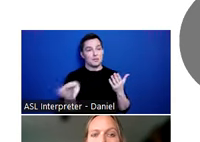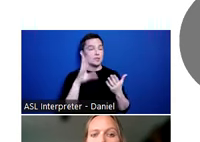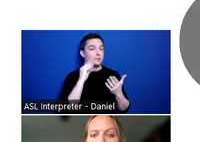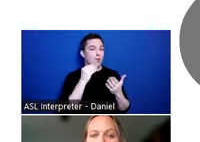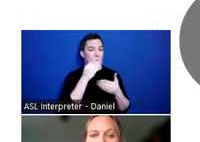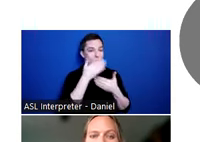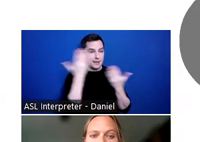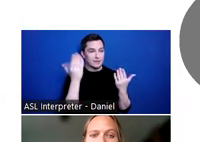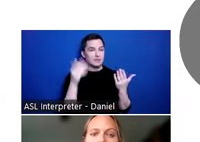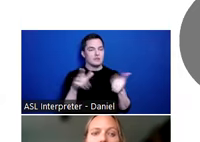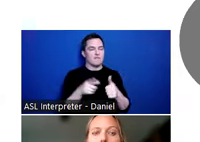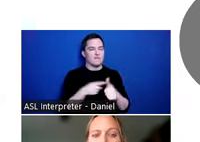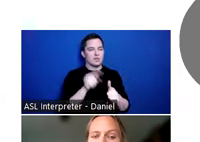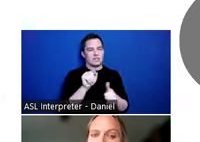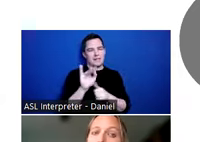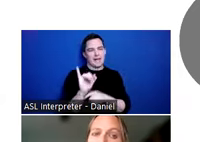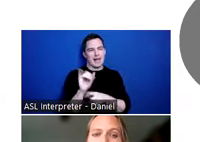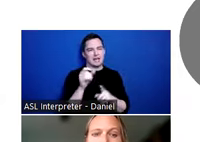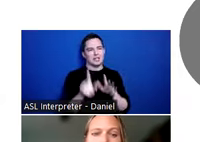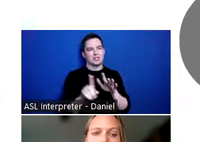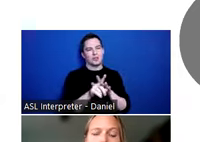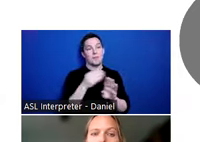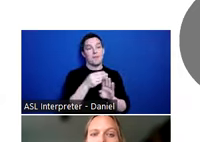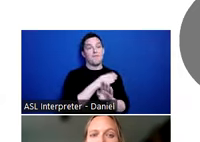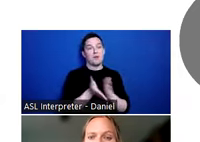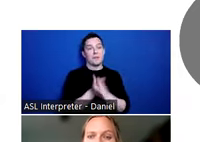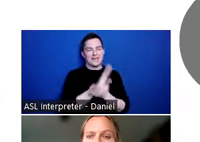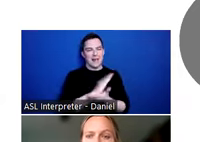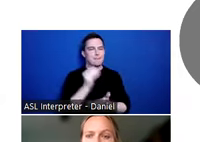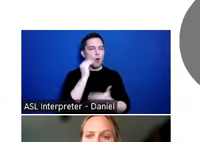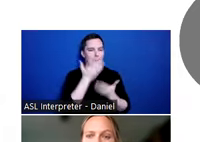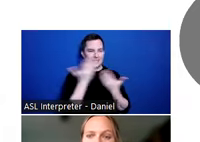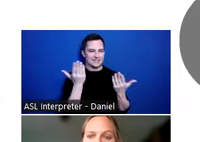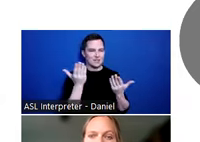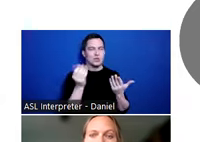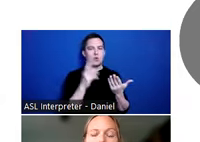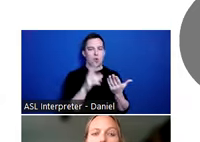their first TBI before they became homeless, or their experience of marginal housing.